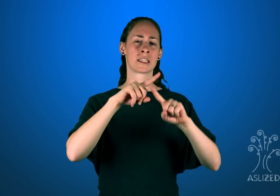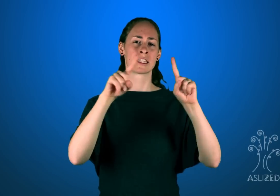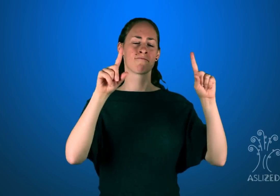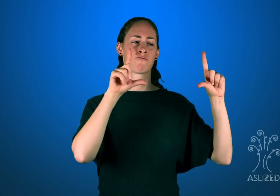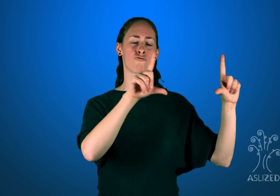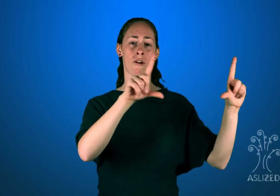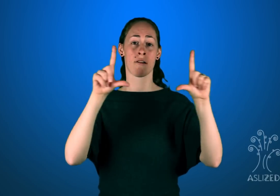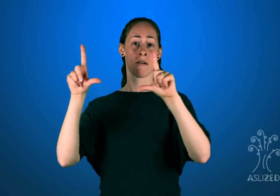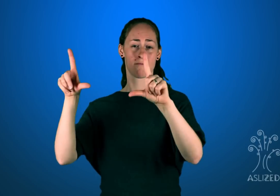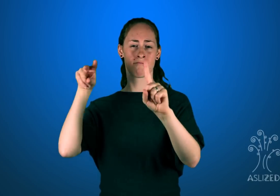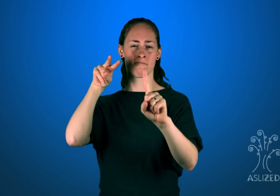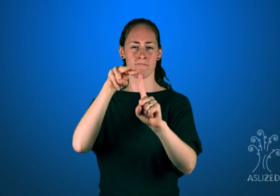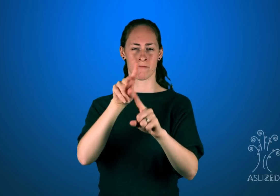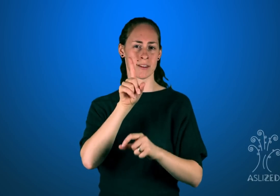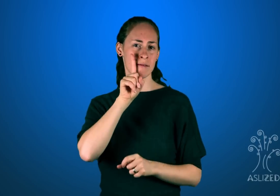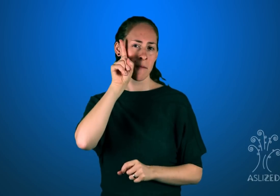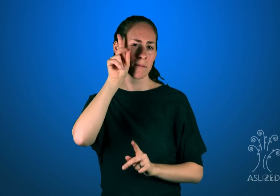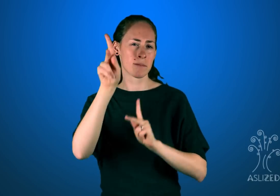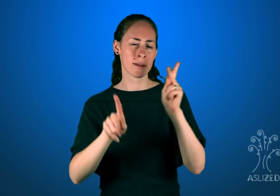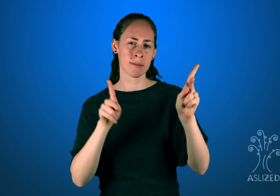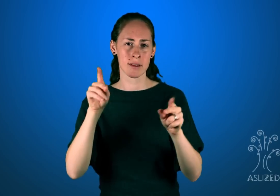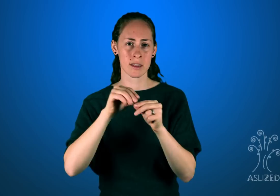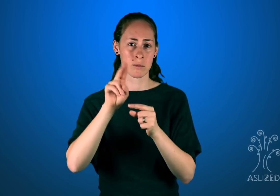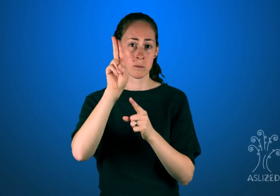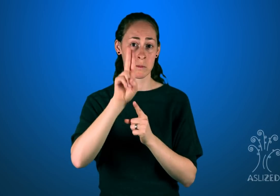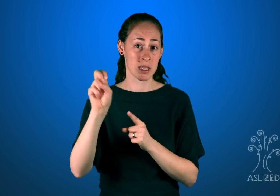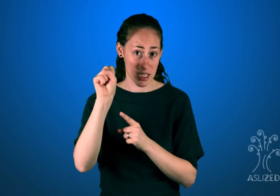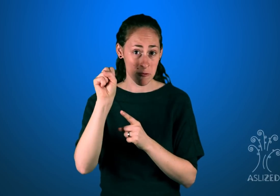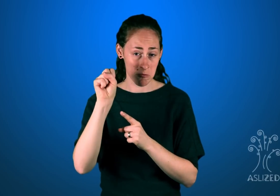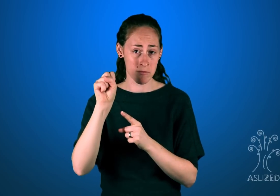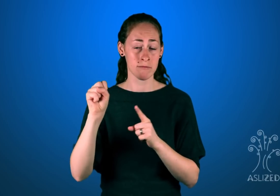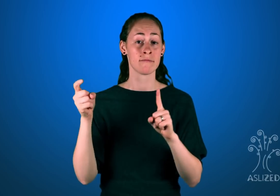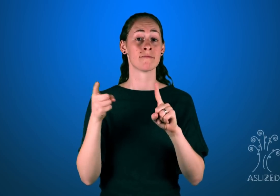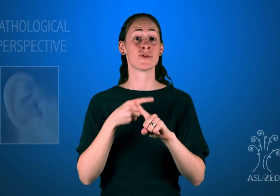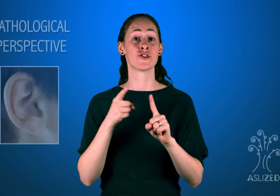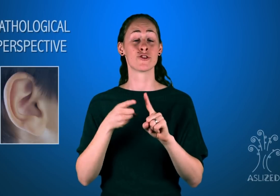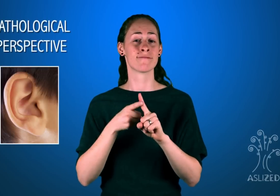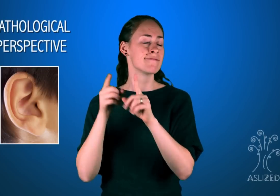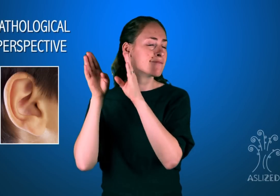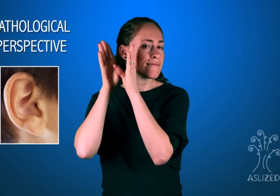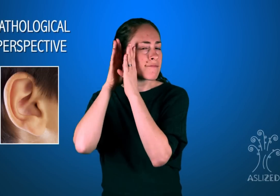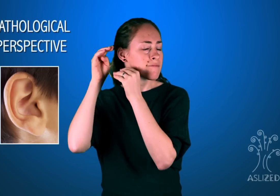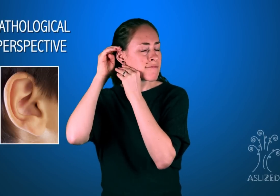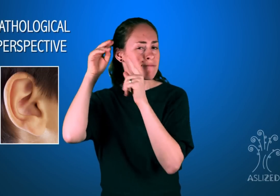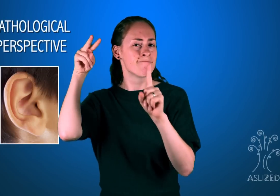In the US there are two predominant perspectives of Deaf people. The first is a pathological view that sees